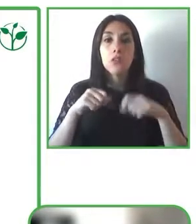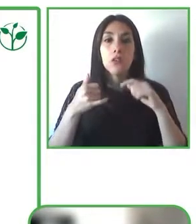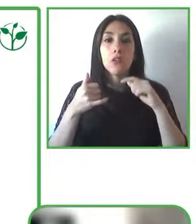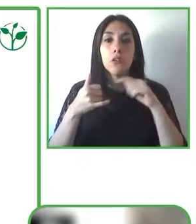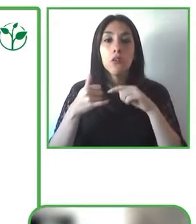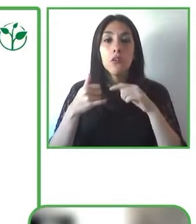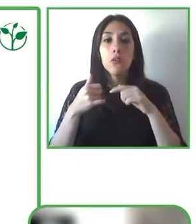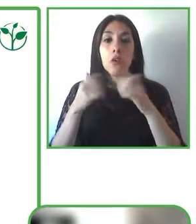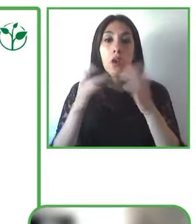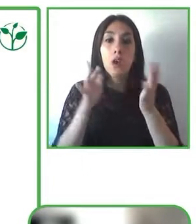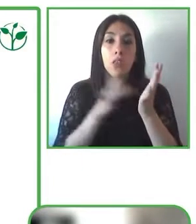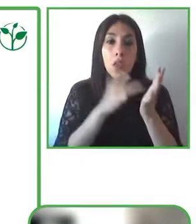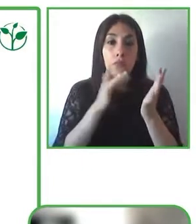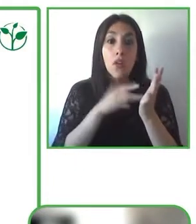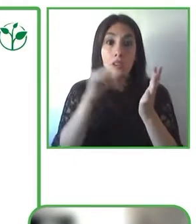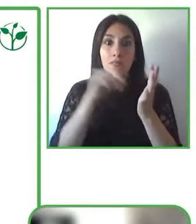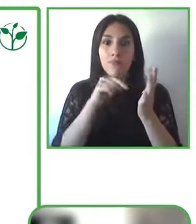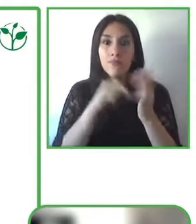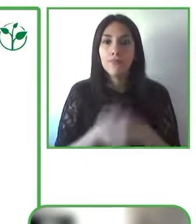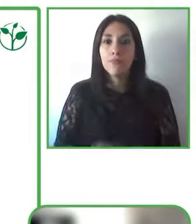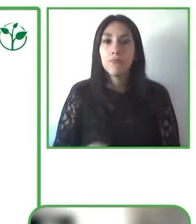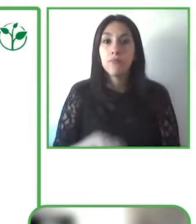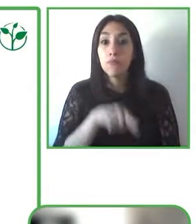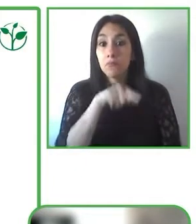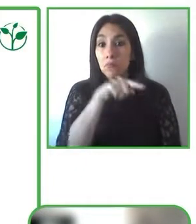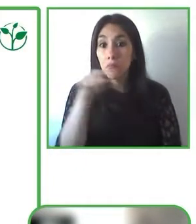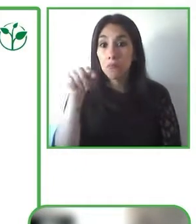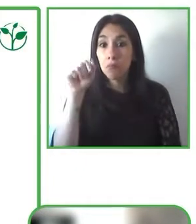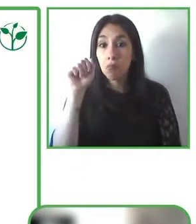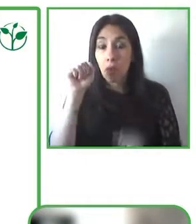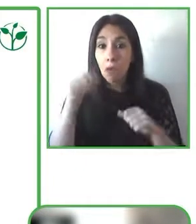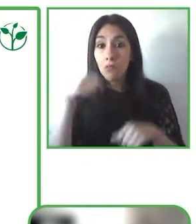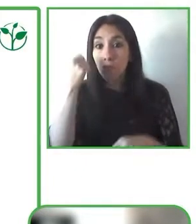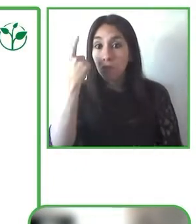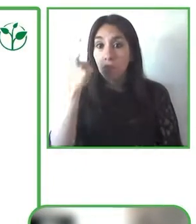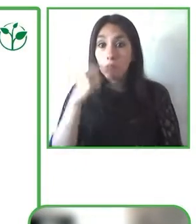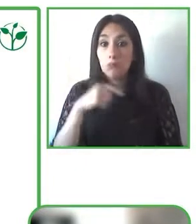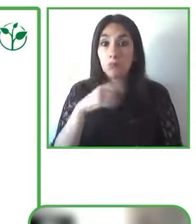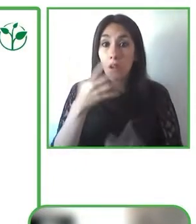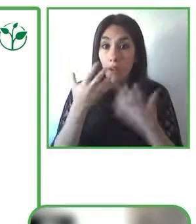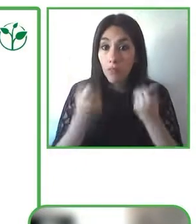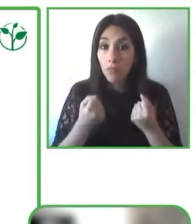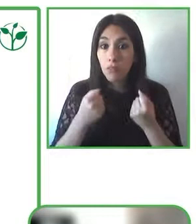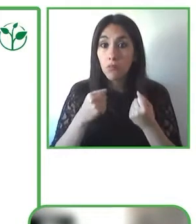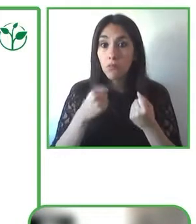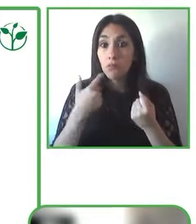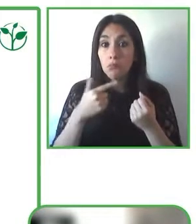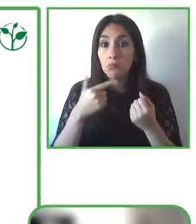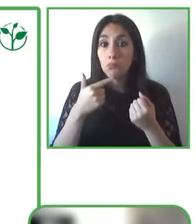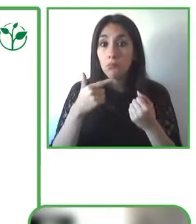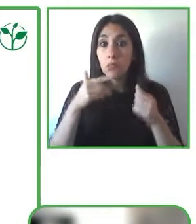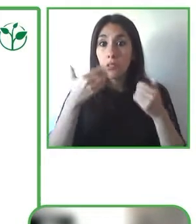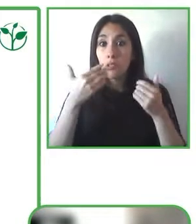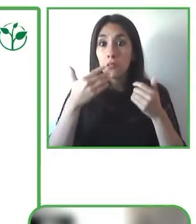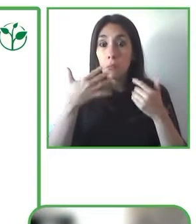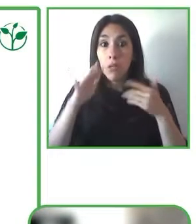GARI’s fundamental aim to help consumers to help people find a device that best suits their needs